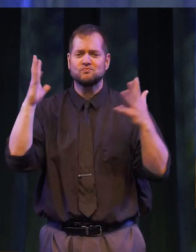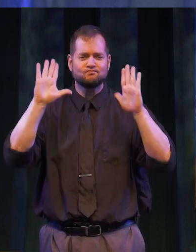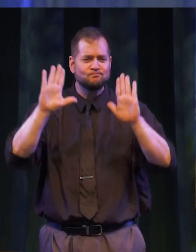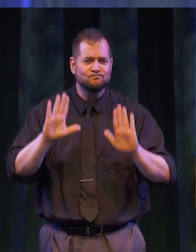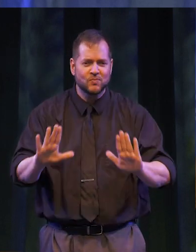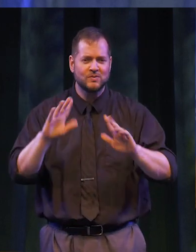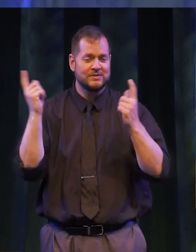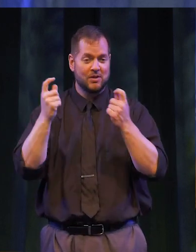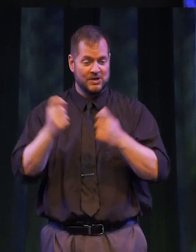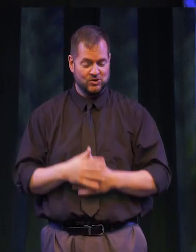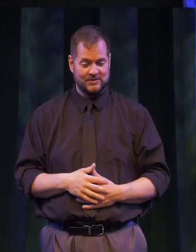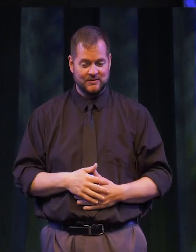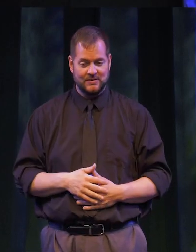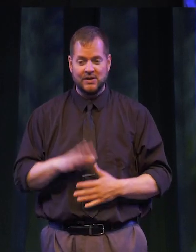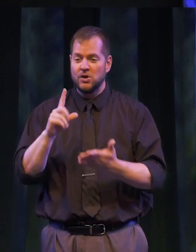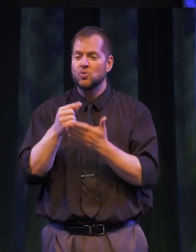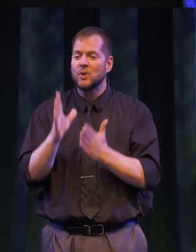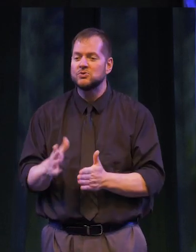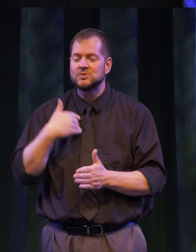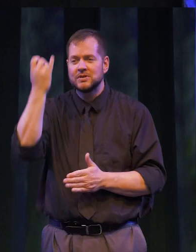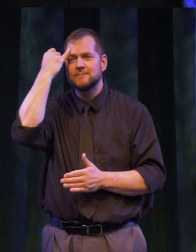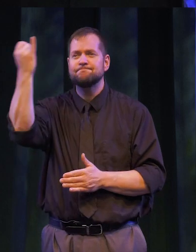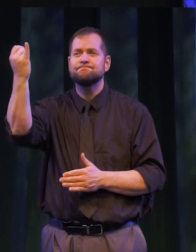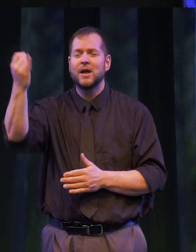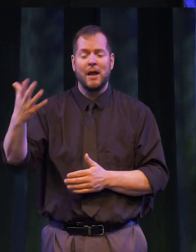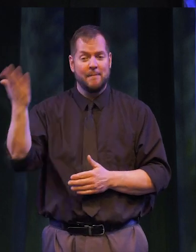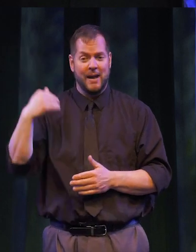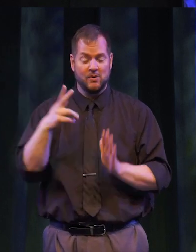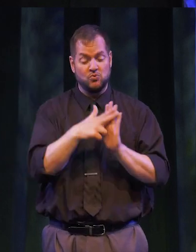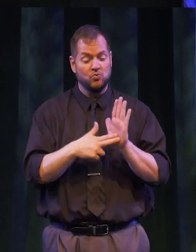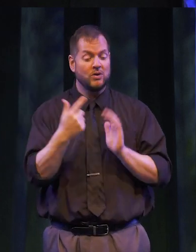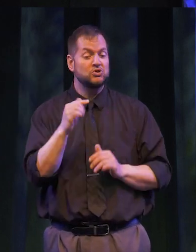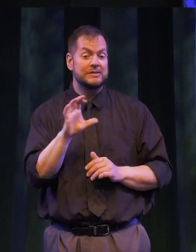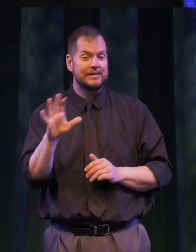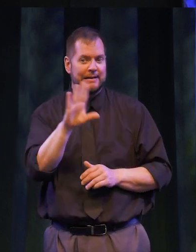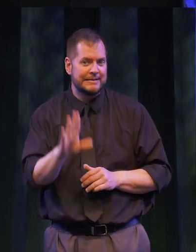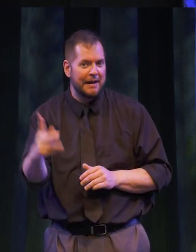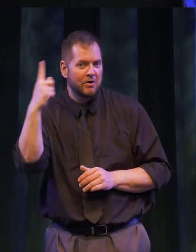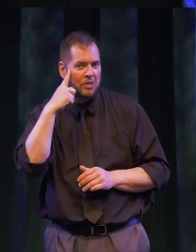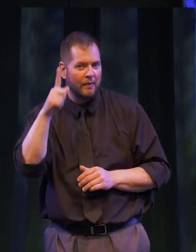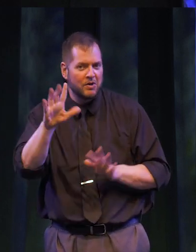celebration. Graduates -- I imagine that when you enrolled at GCC -- you never thought that